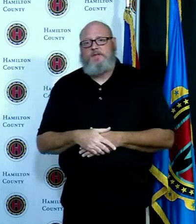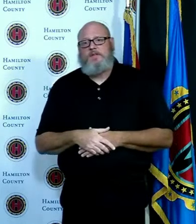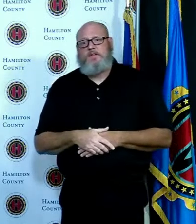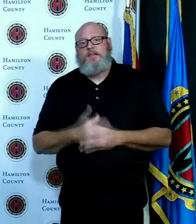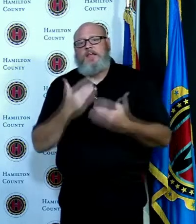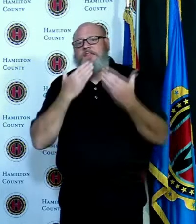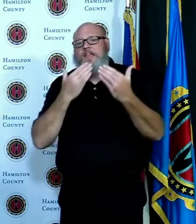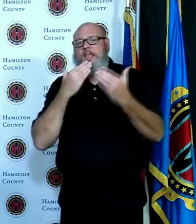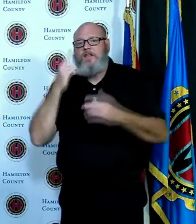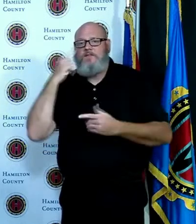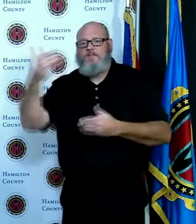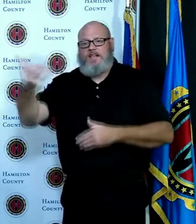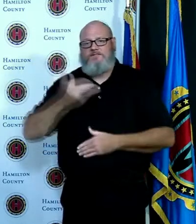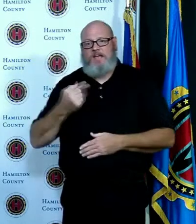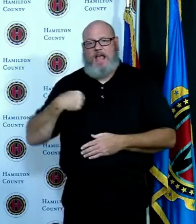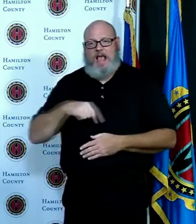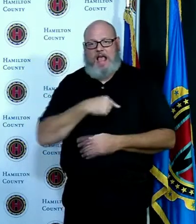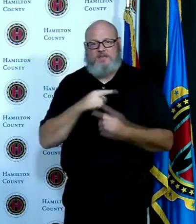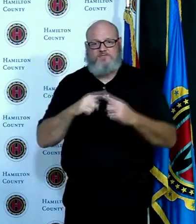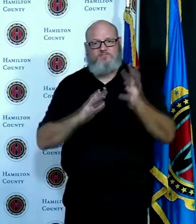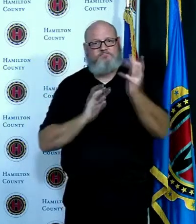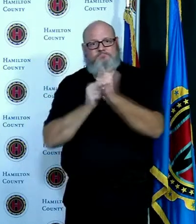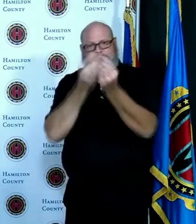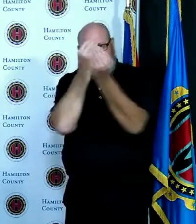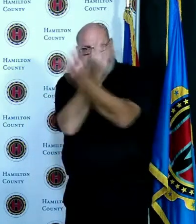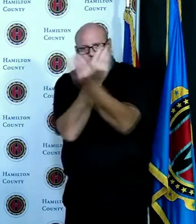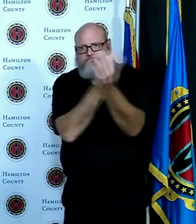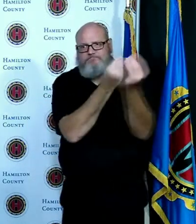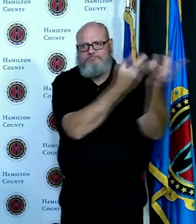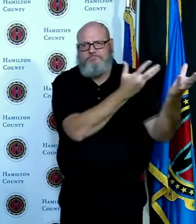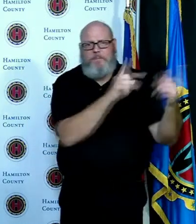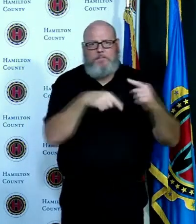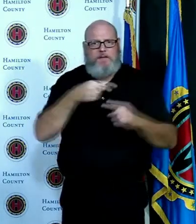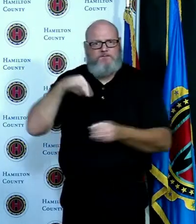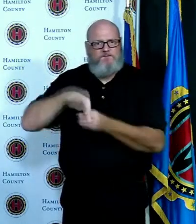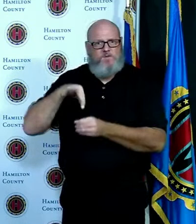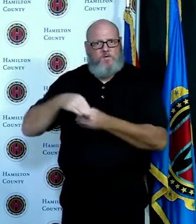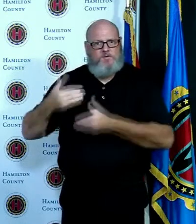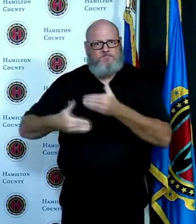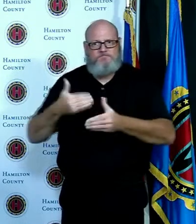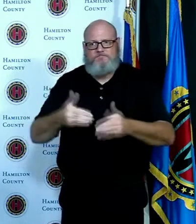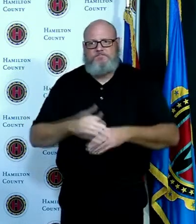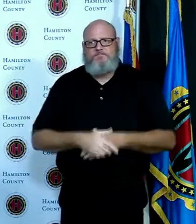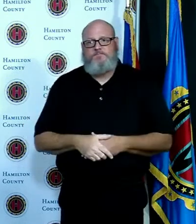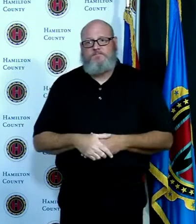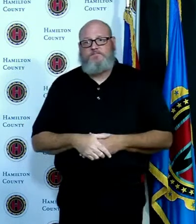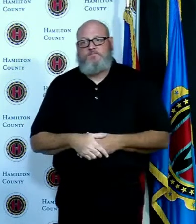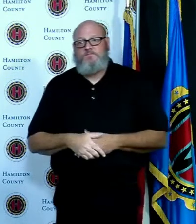everyone on how we're doing with the election what we can expect the next week is well we